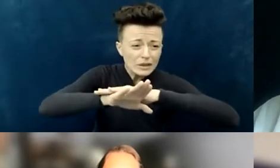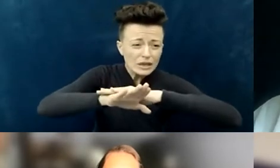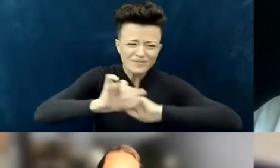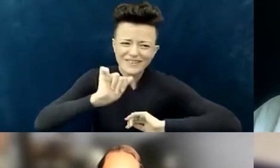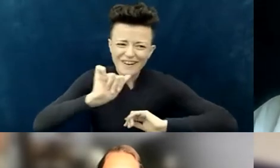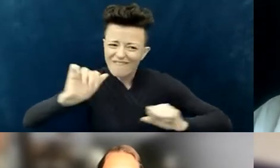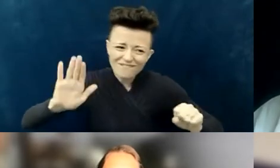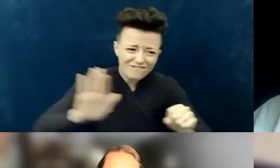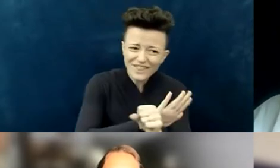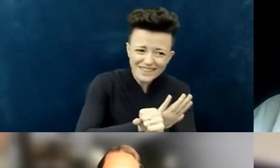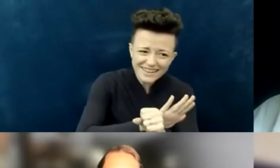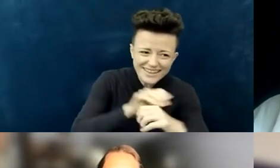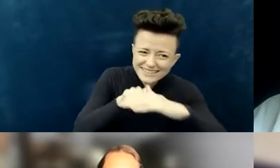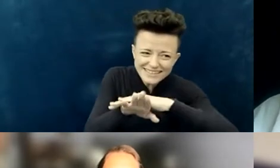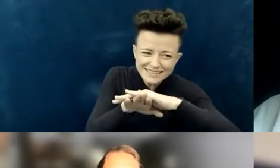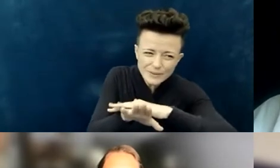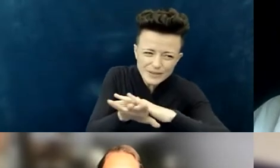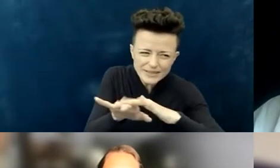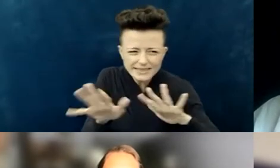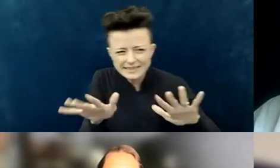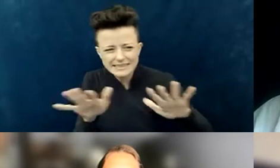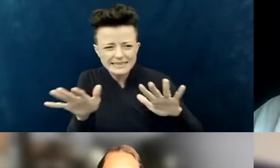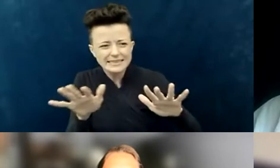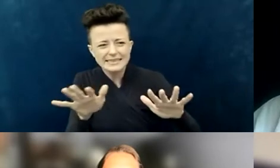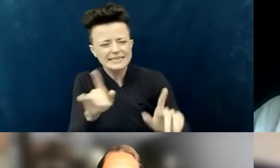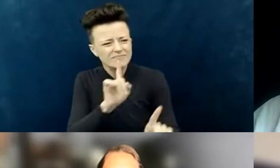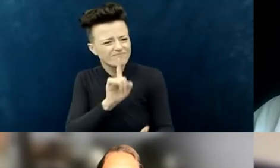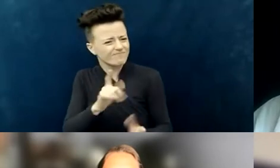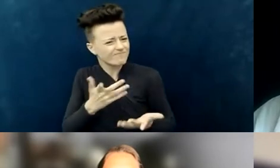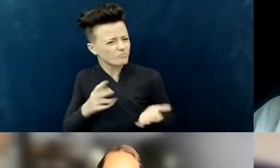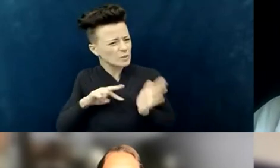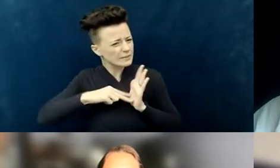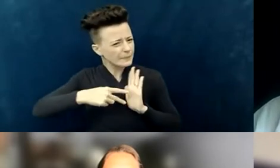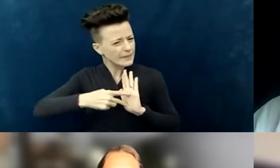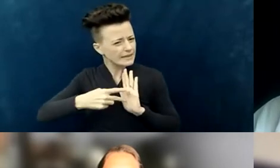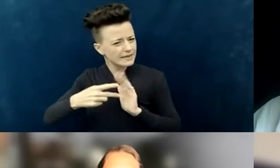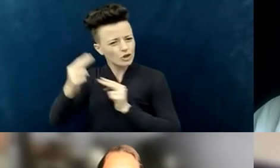So what did it mean to not just create a ramp,